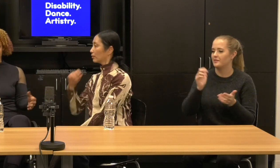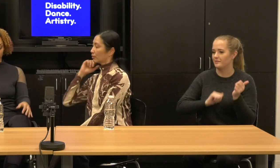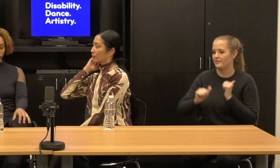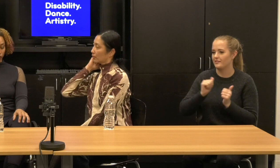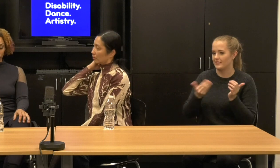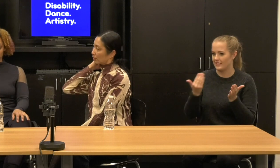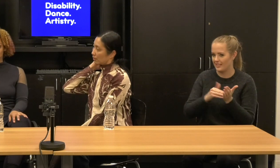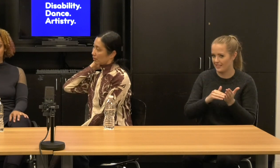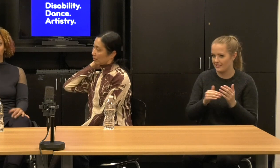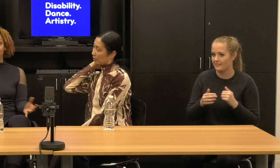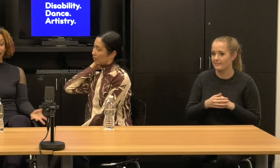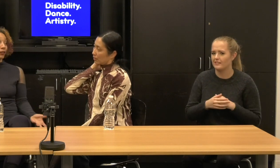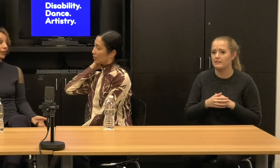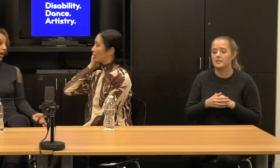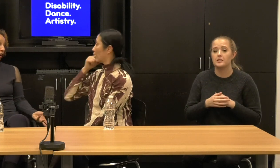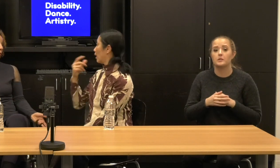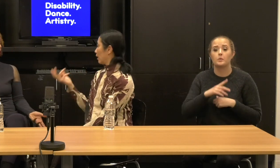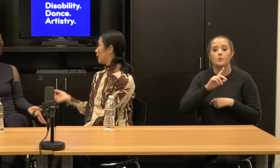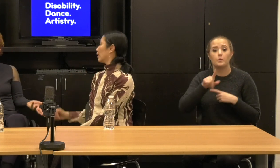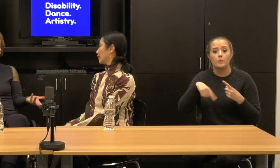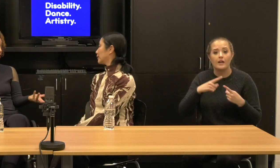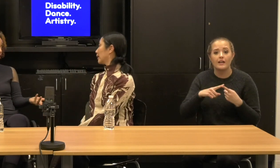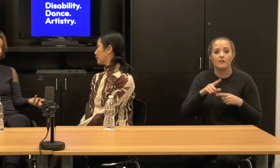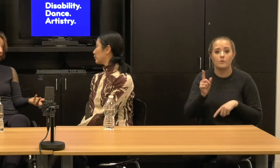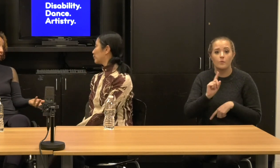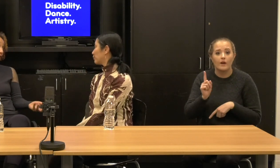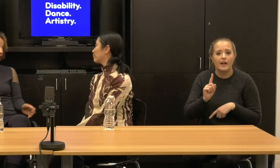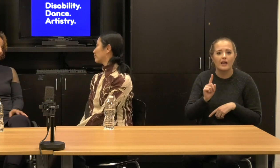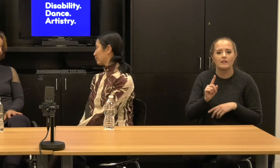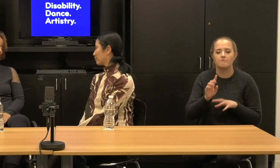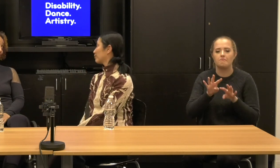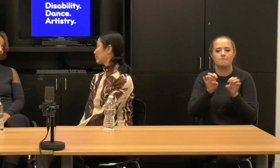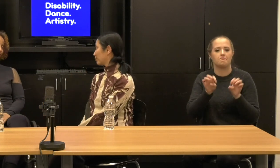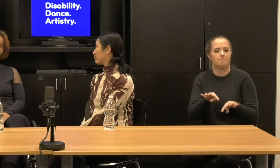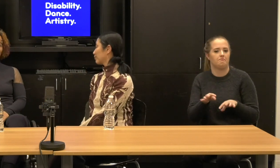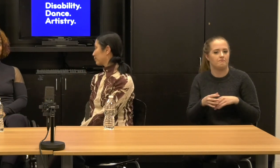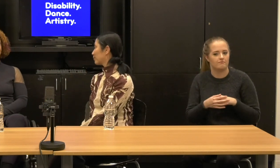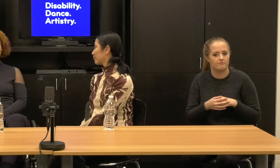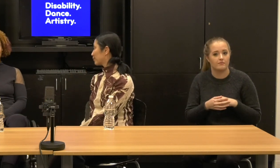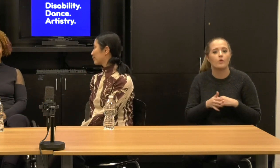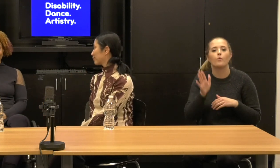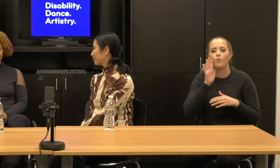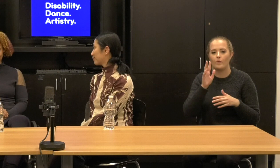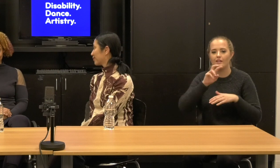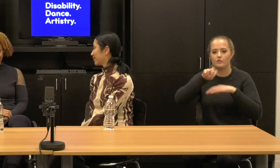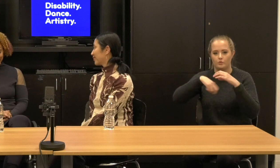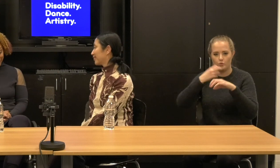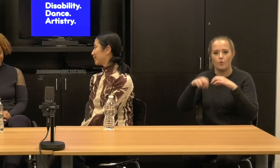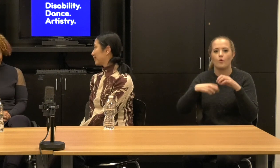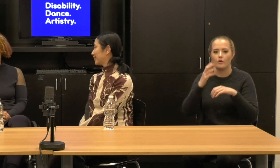I'm not sure where or how we're taking it on tour, so that's good.